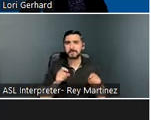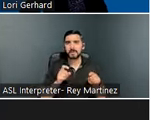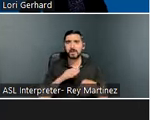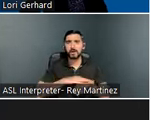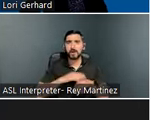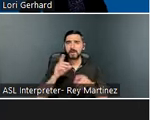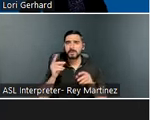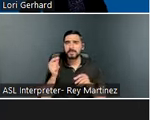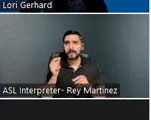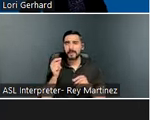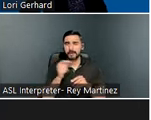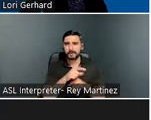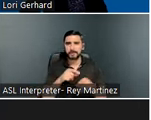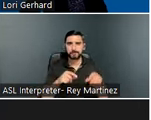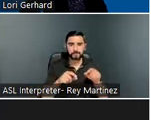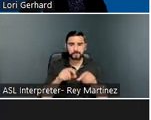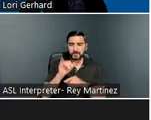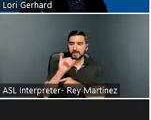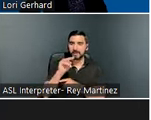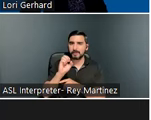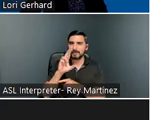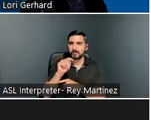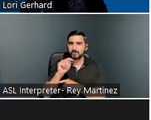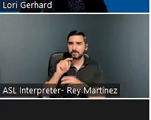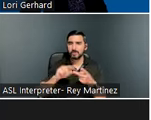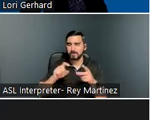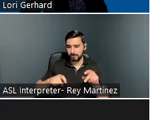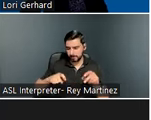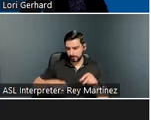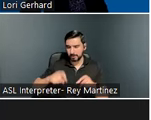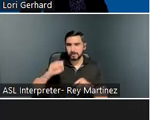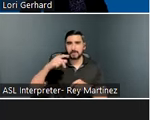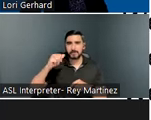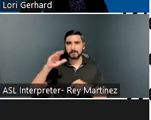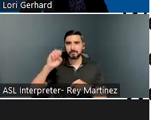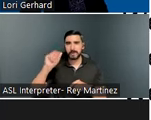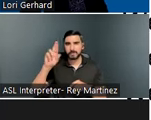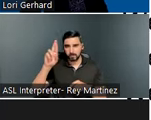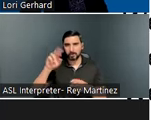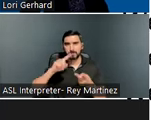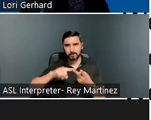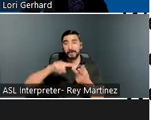spacebar and then pressing the letter S on the keyboard. Next slide.